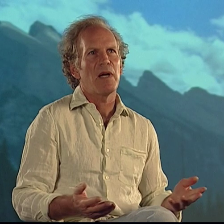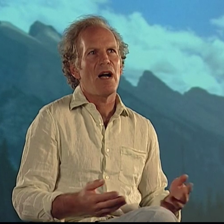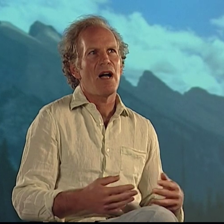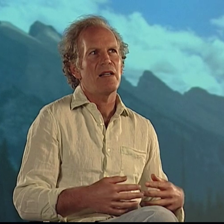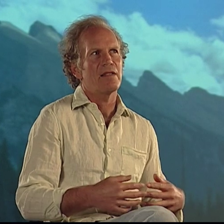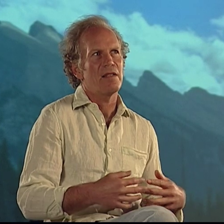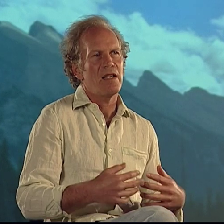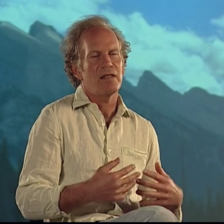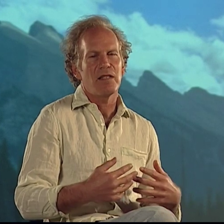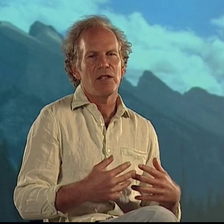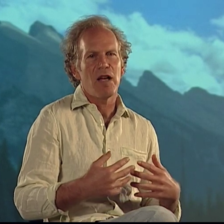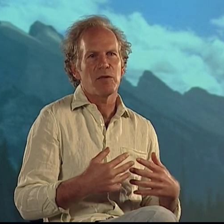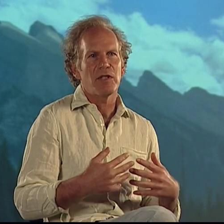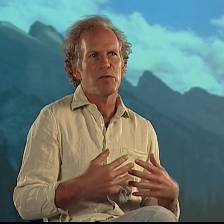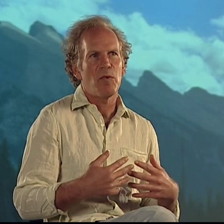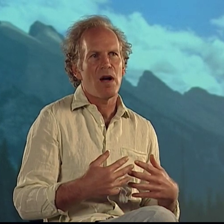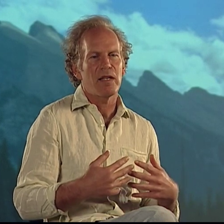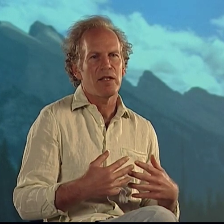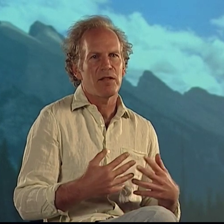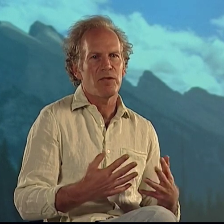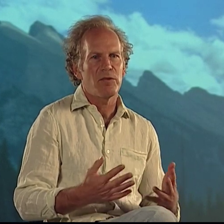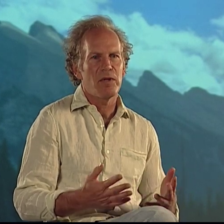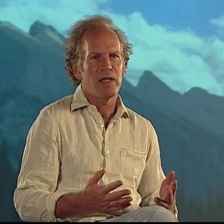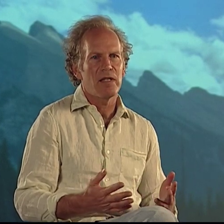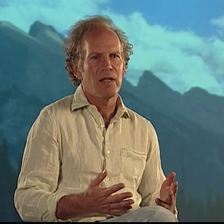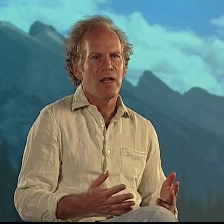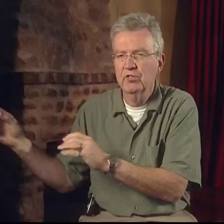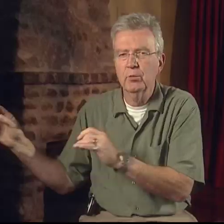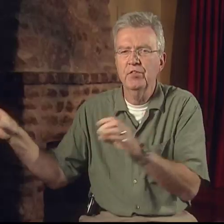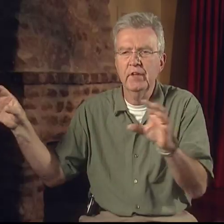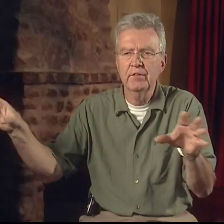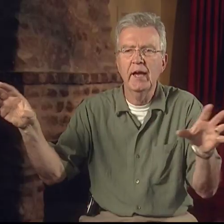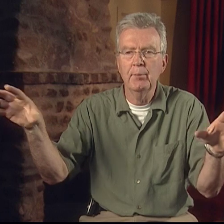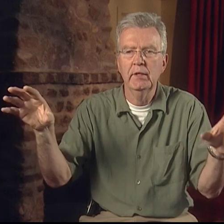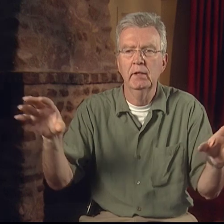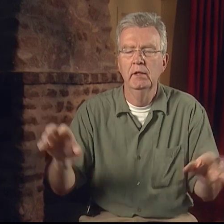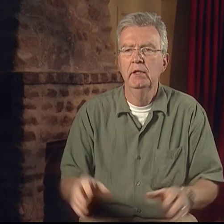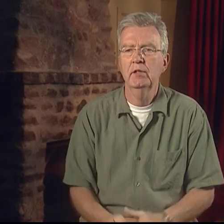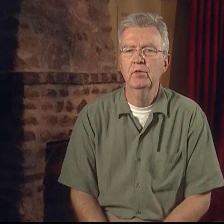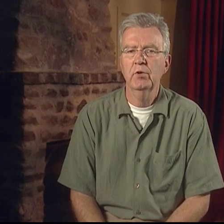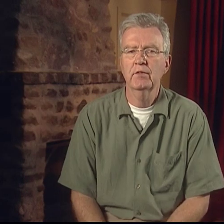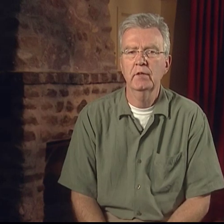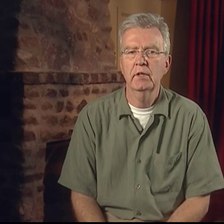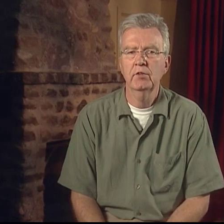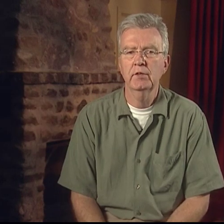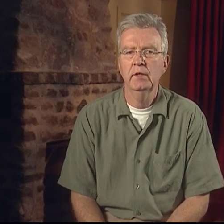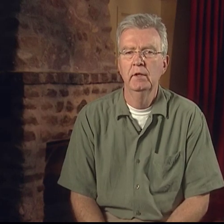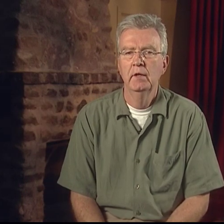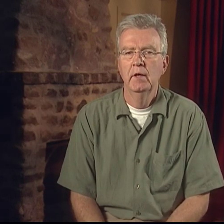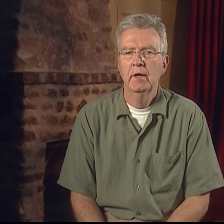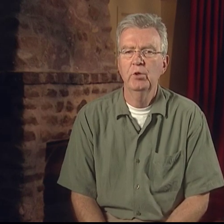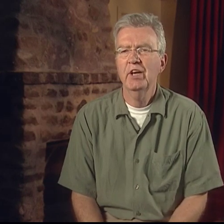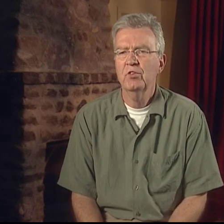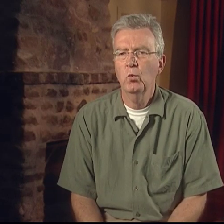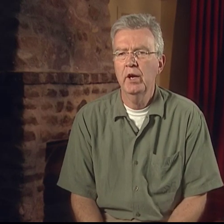and essentially I was just walking through it. There were things happening around the country which I was aware of,